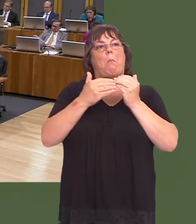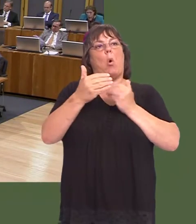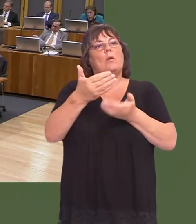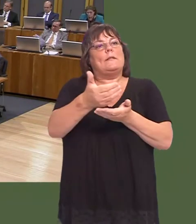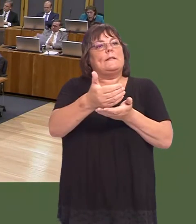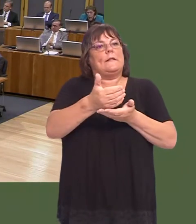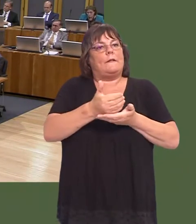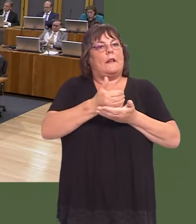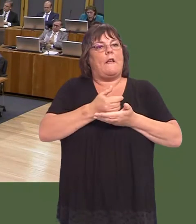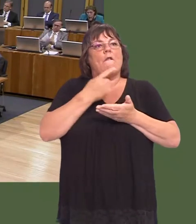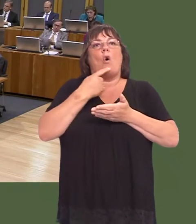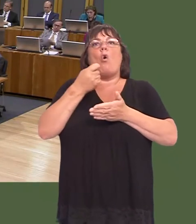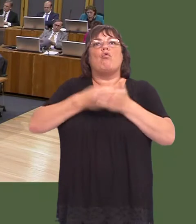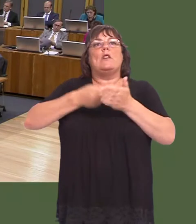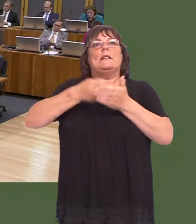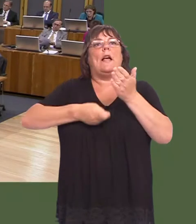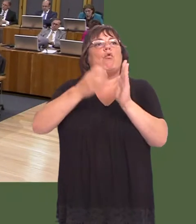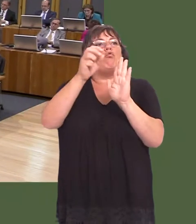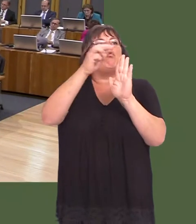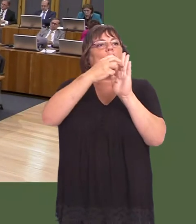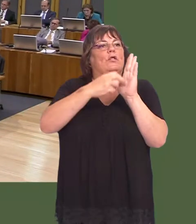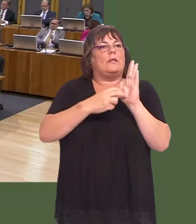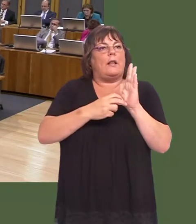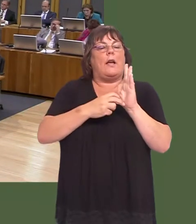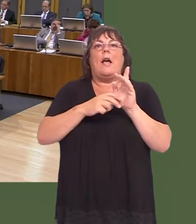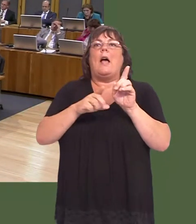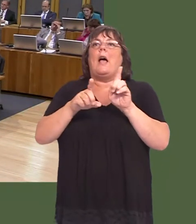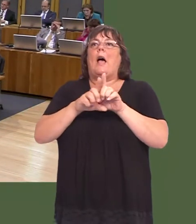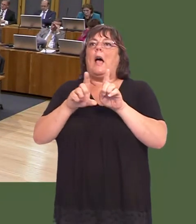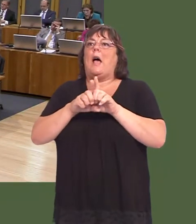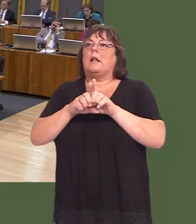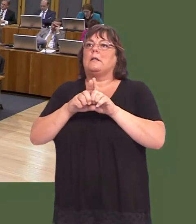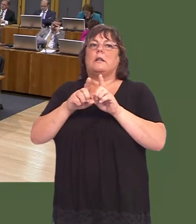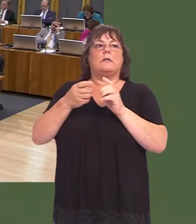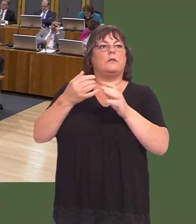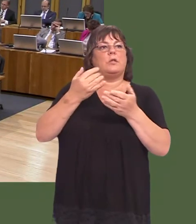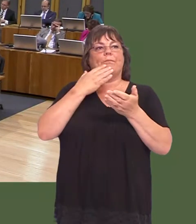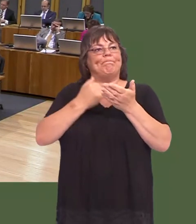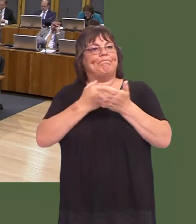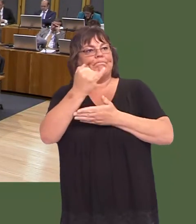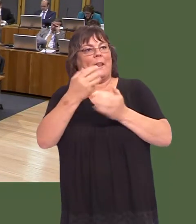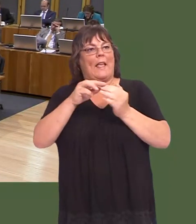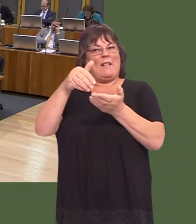safeguards with the introduction of a retail register and an offence of handing over tobacco products to those under 18.